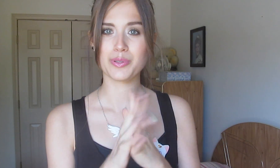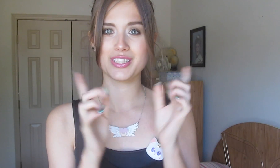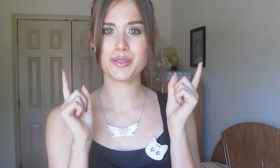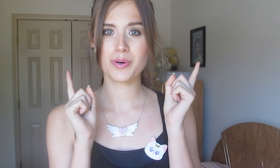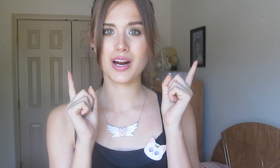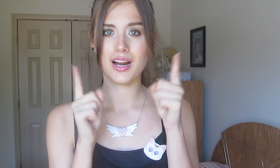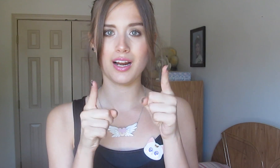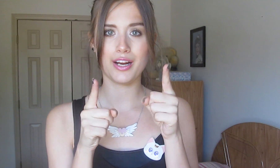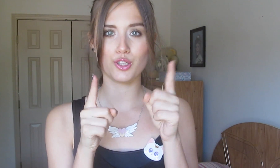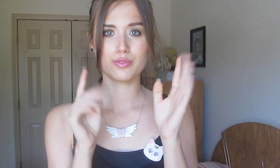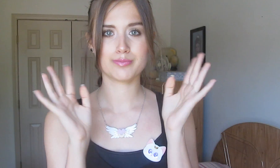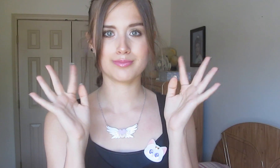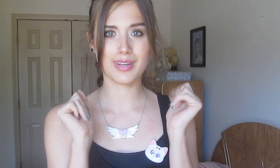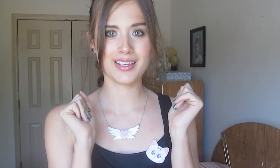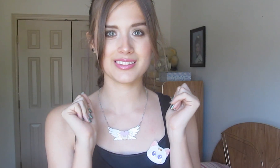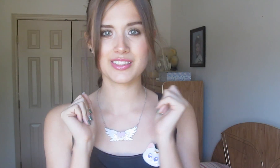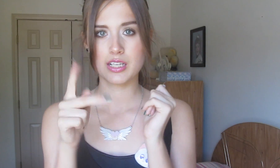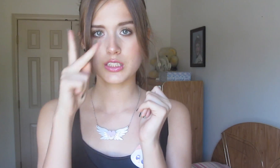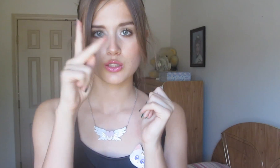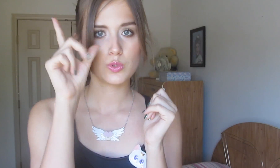And I will see you later. Bye. See you later.